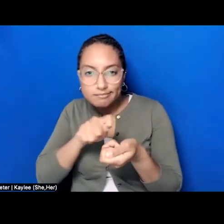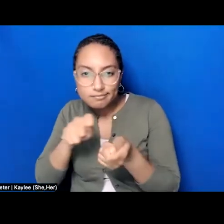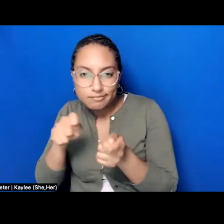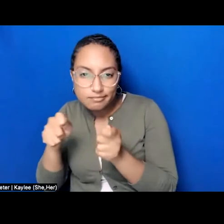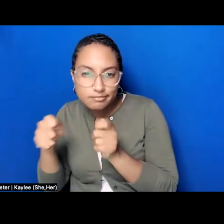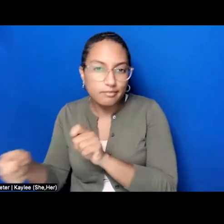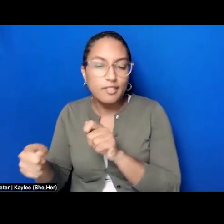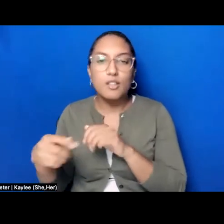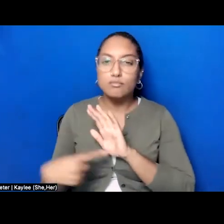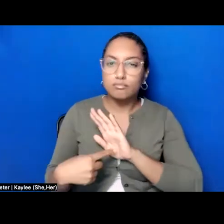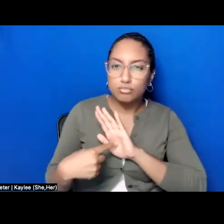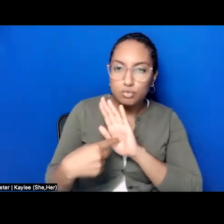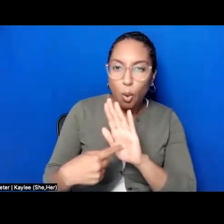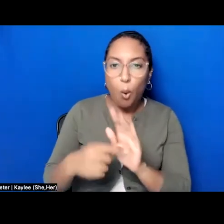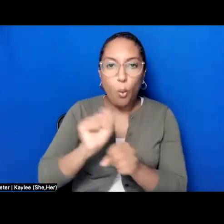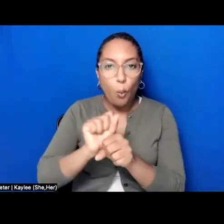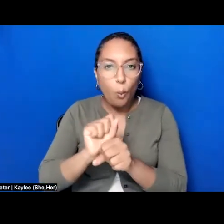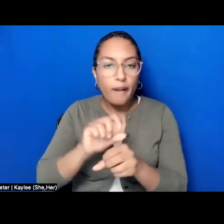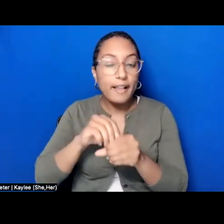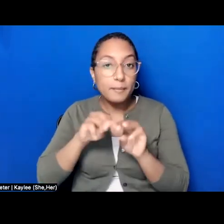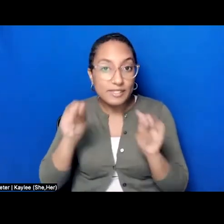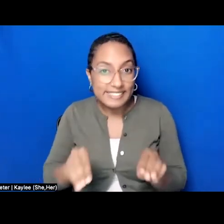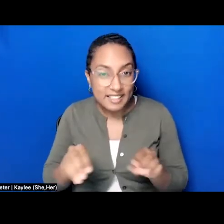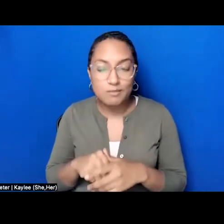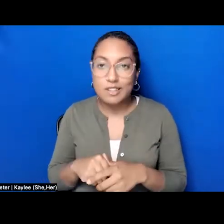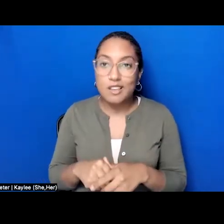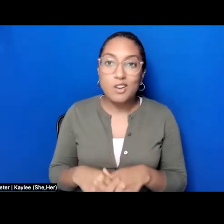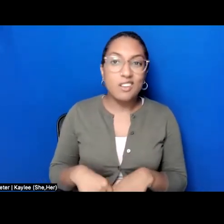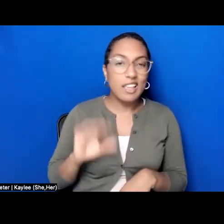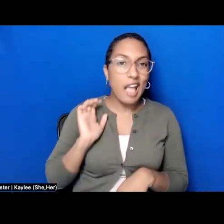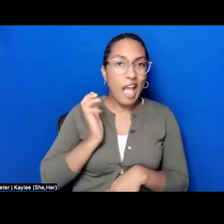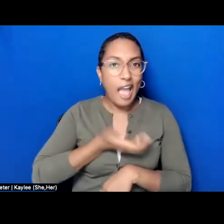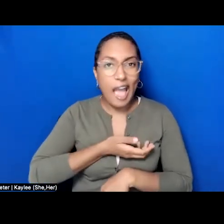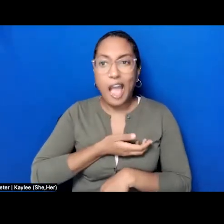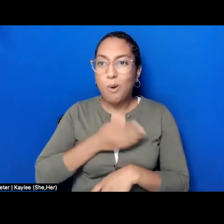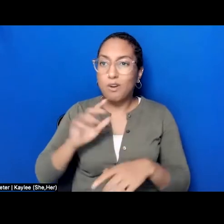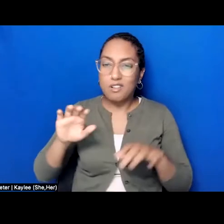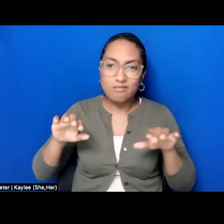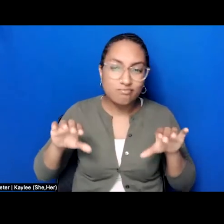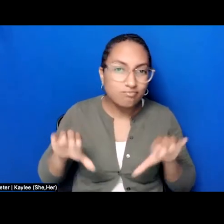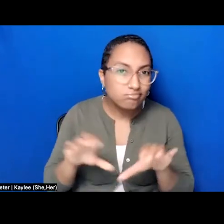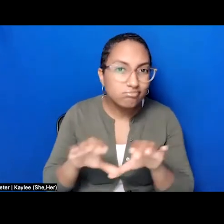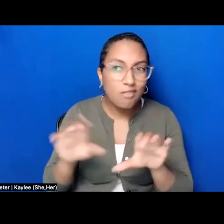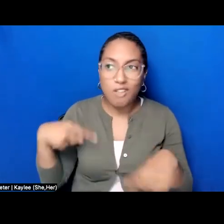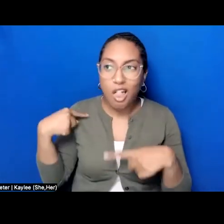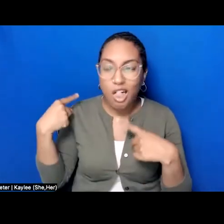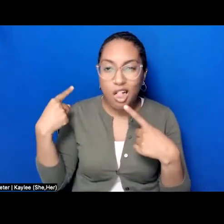cases disrupting age-old formulas for what we expect to find within the confines of museums.